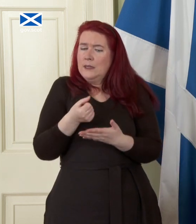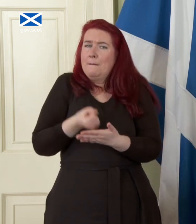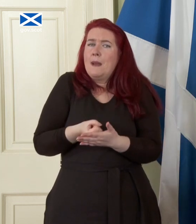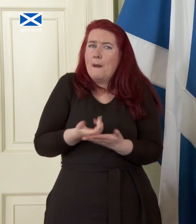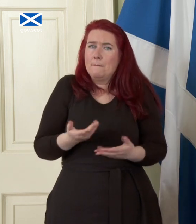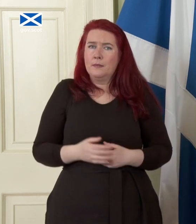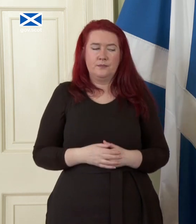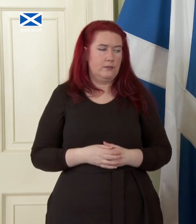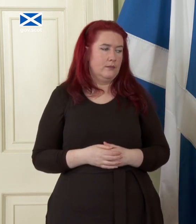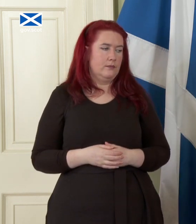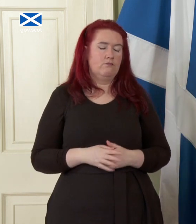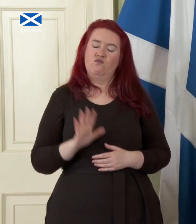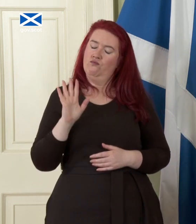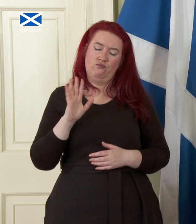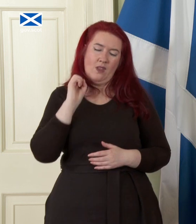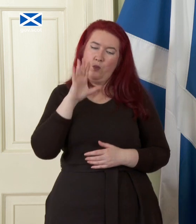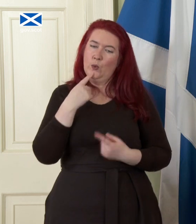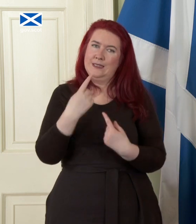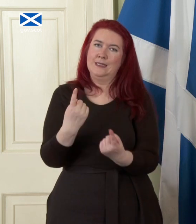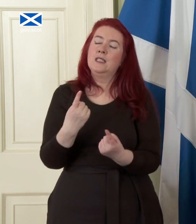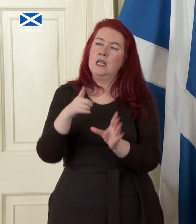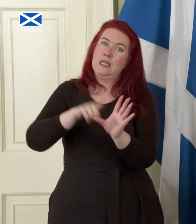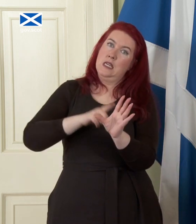um I'm not going to put a number of years on it for the very reason I think it would